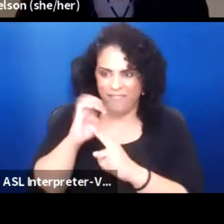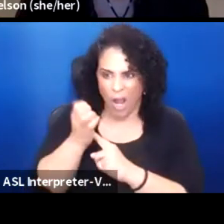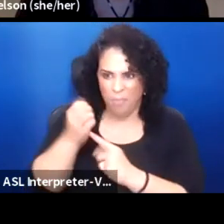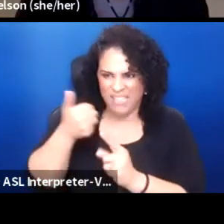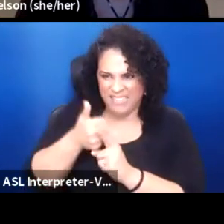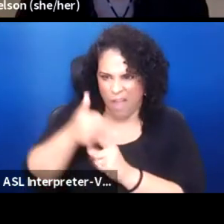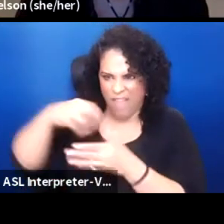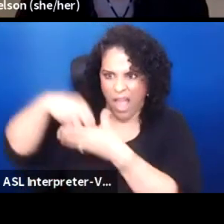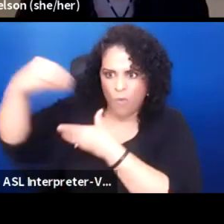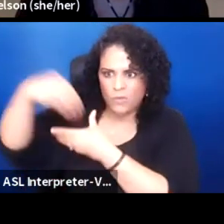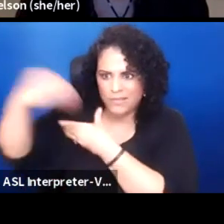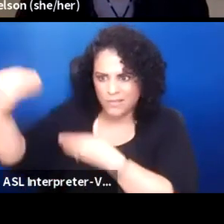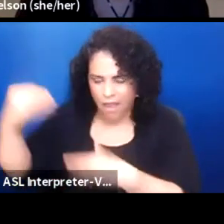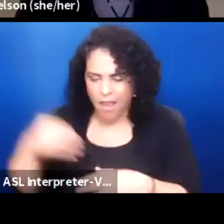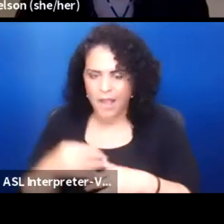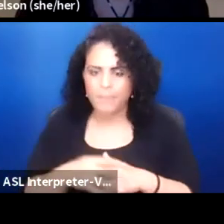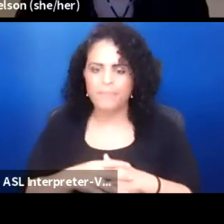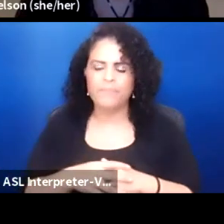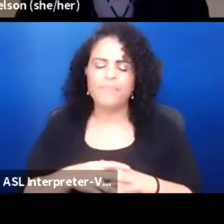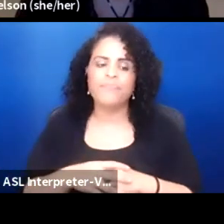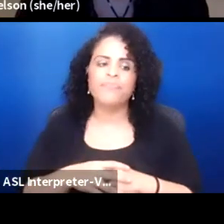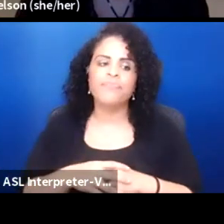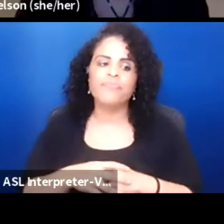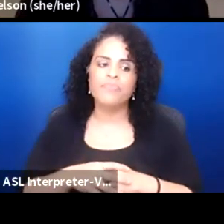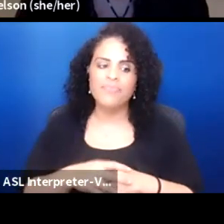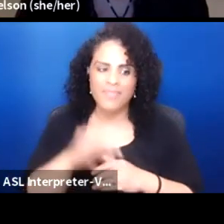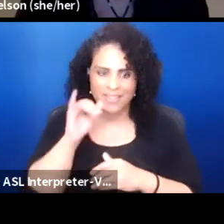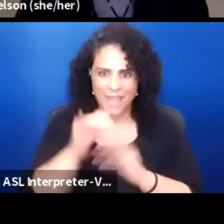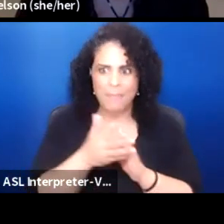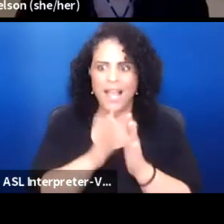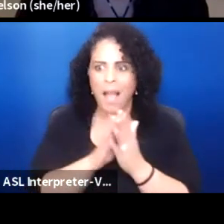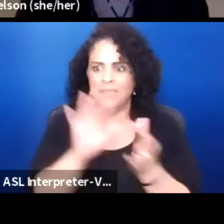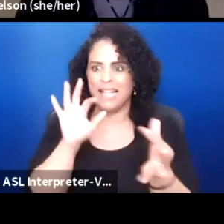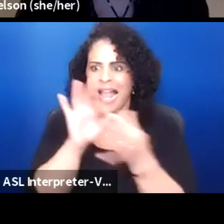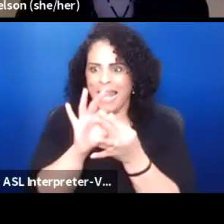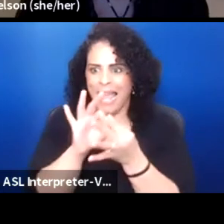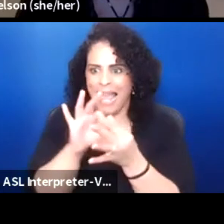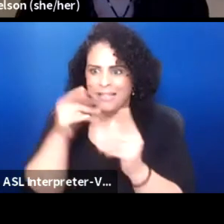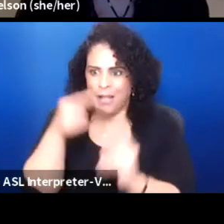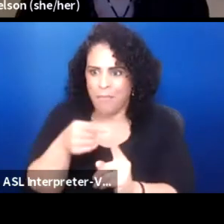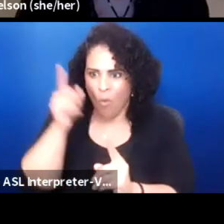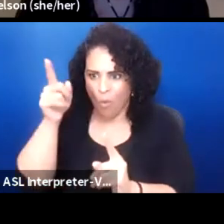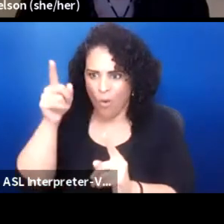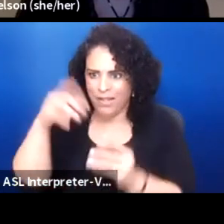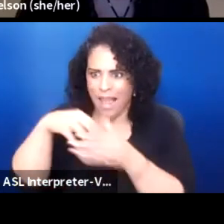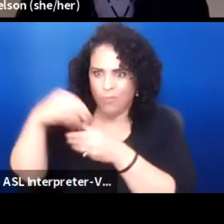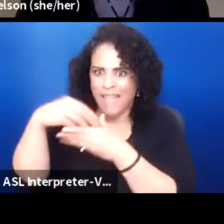that that becomes a connecting point. So outdoor theater